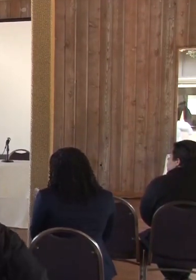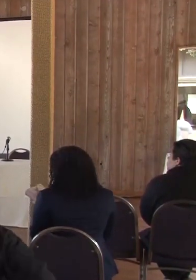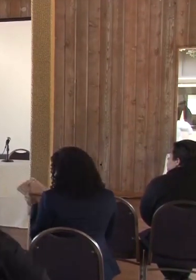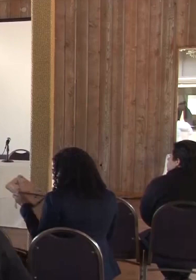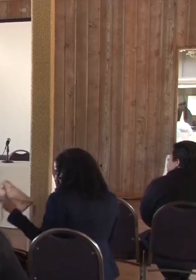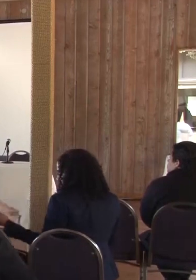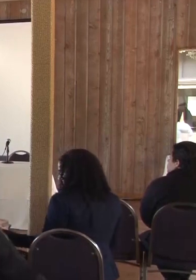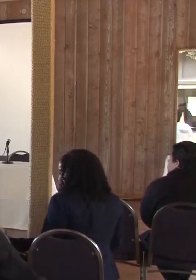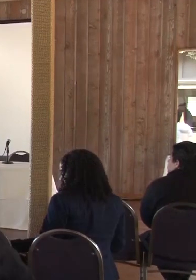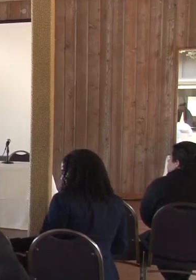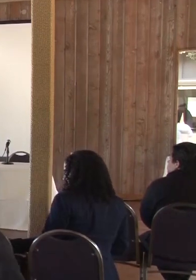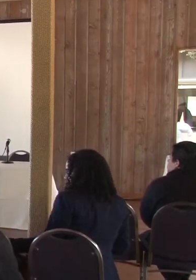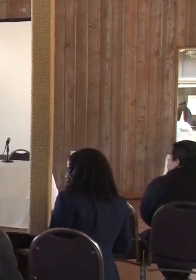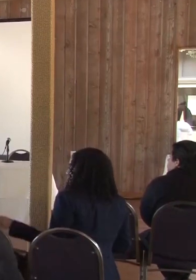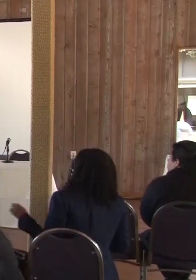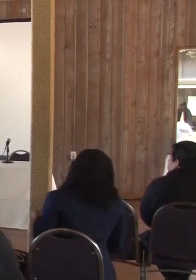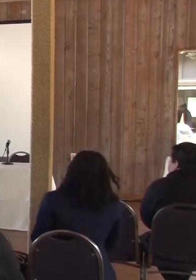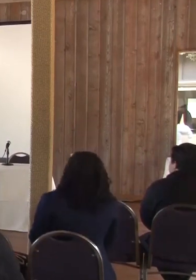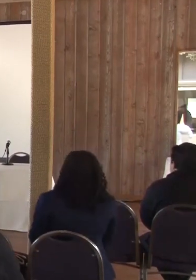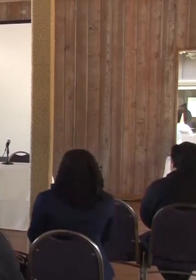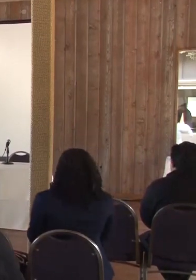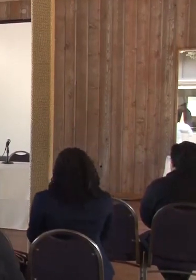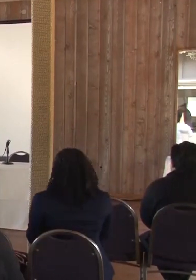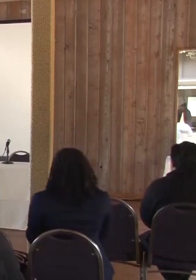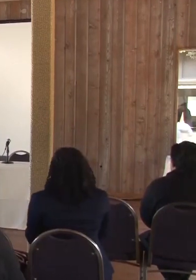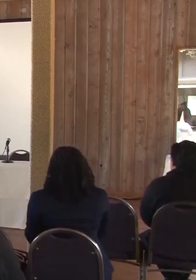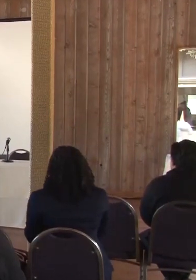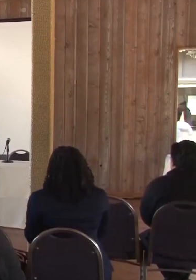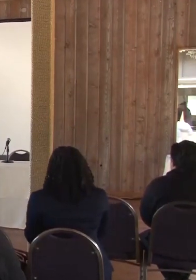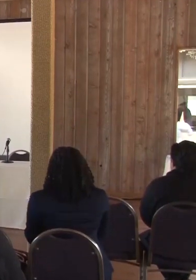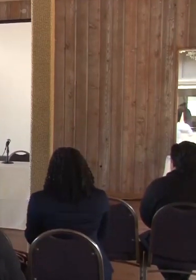whatever makes you feel comfortable and happy. My name's Linda Naranjo